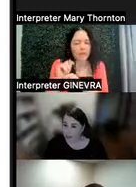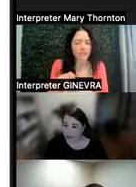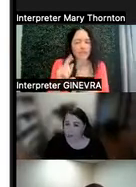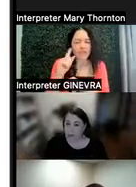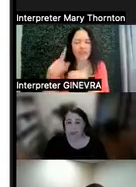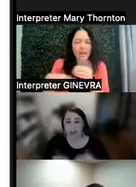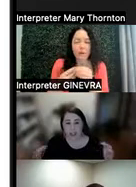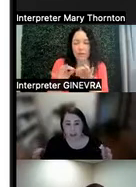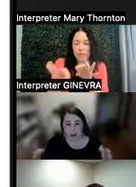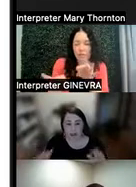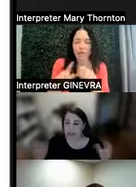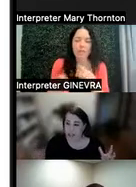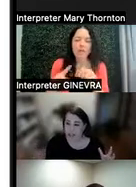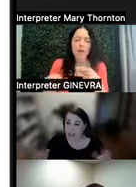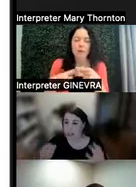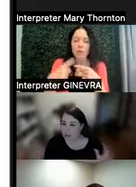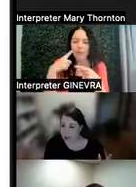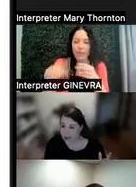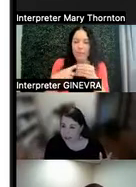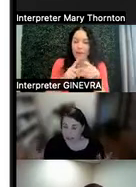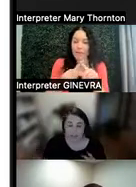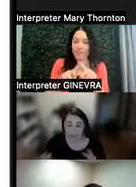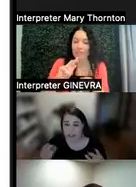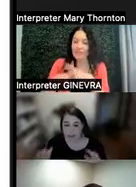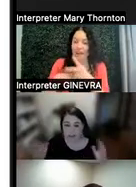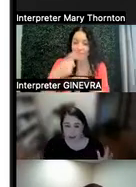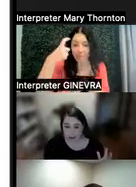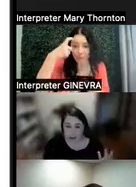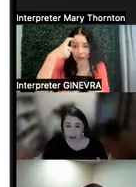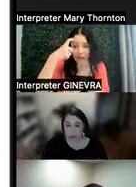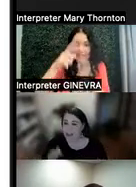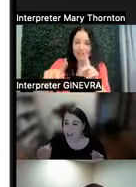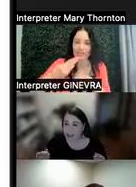But as we think about different types of brains, and different types of folks, we learn